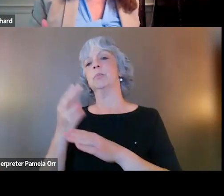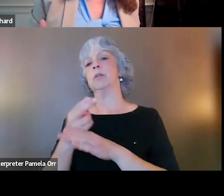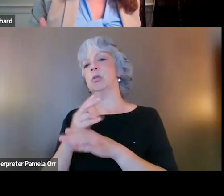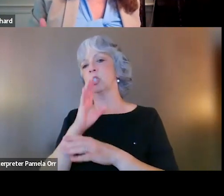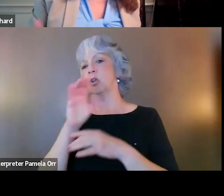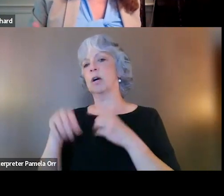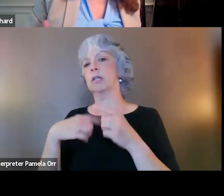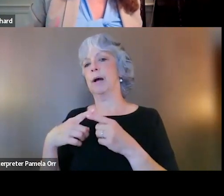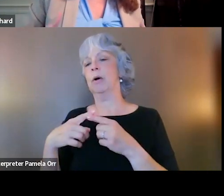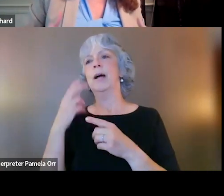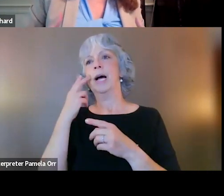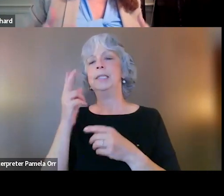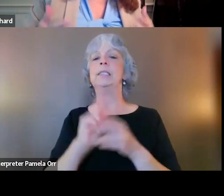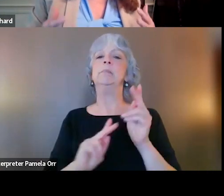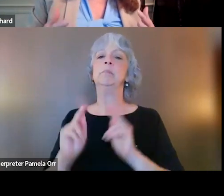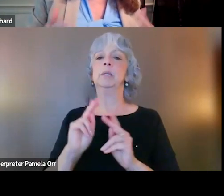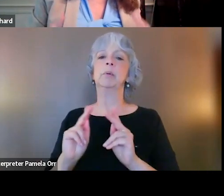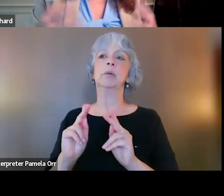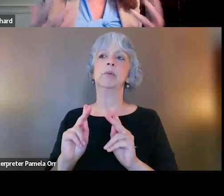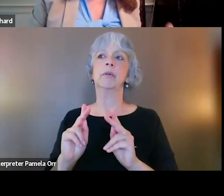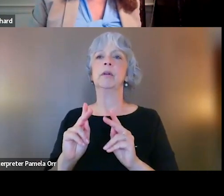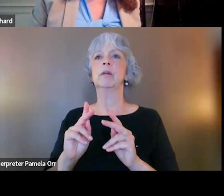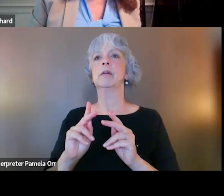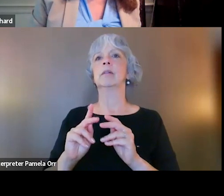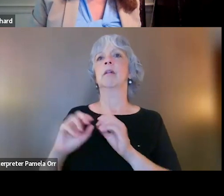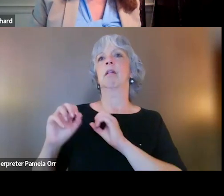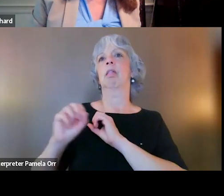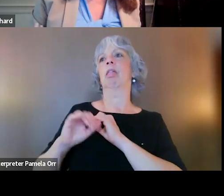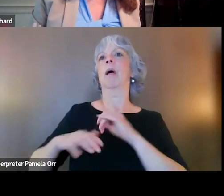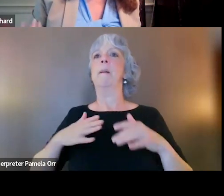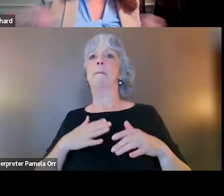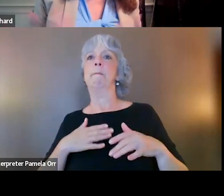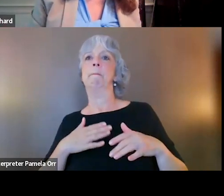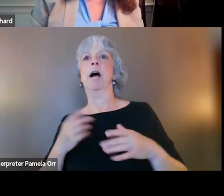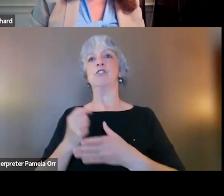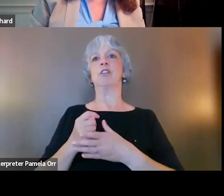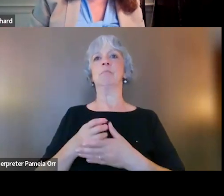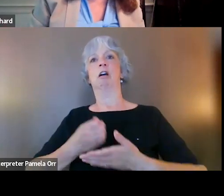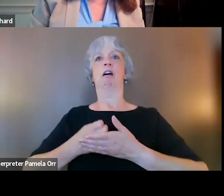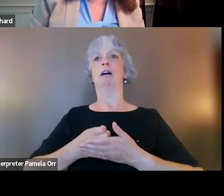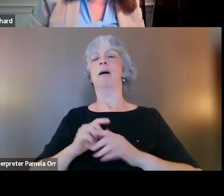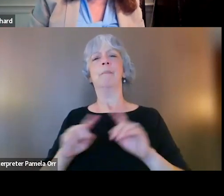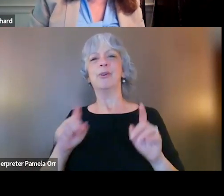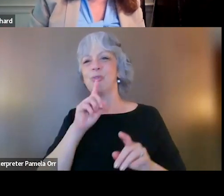and I see people tout their treatment as being evidence-based when maybe they did a pilot study on 10 people.